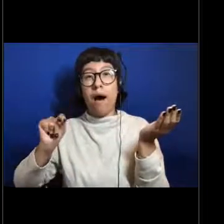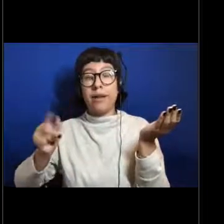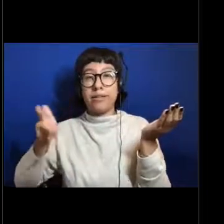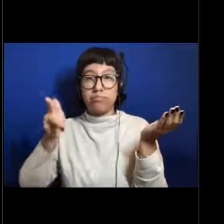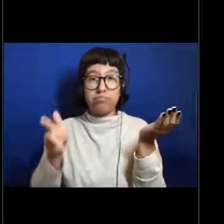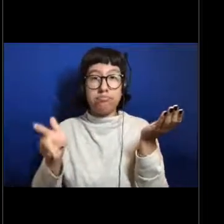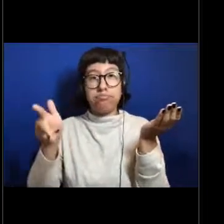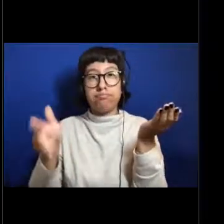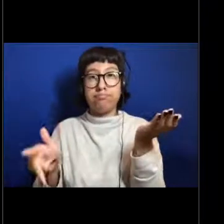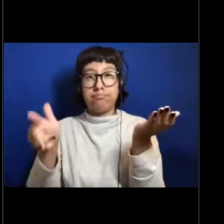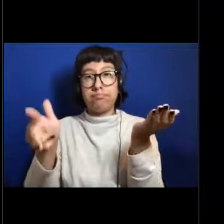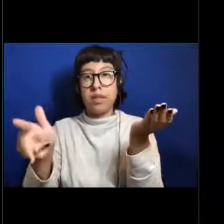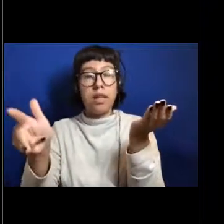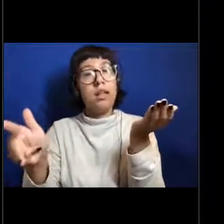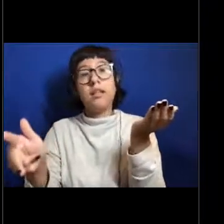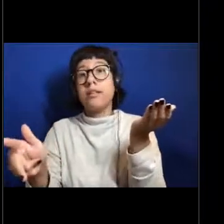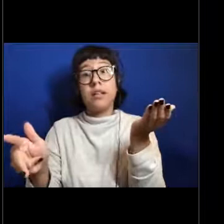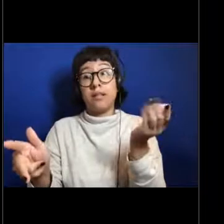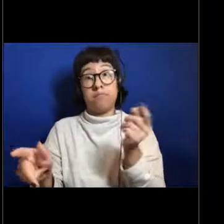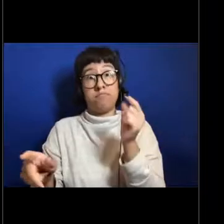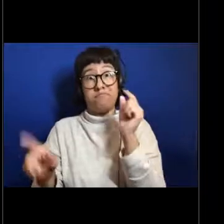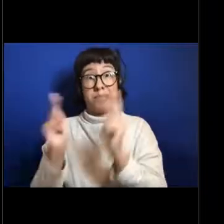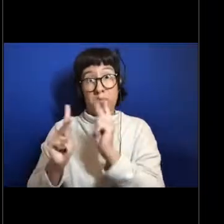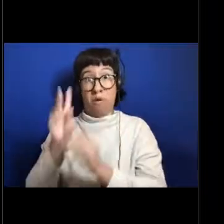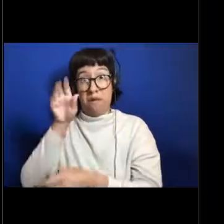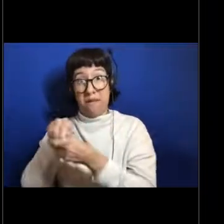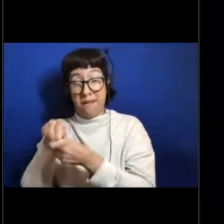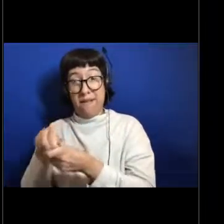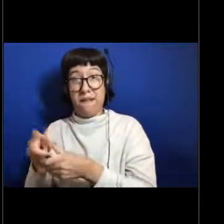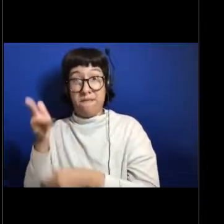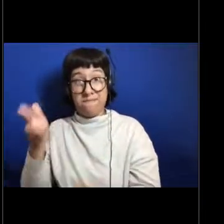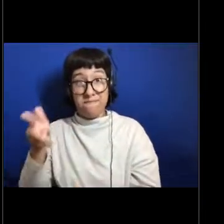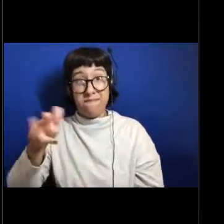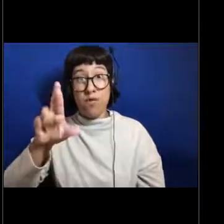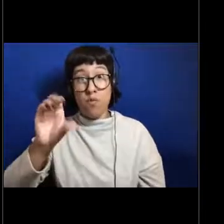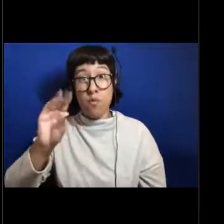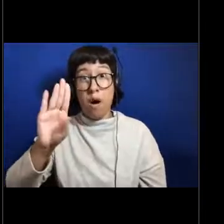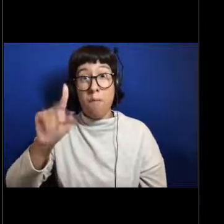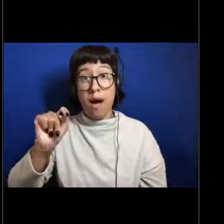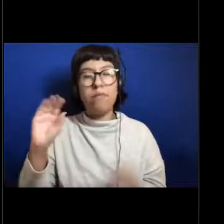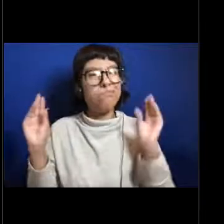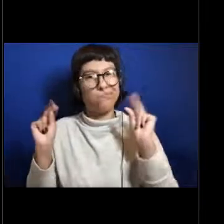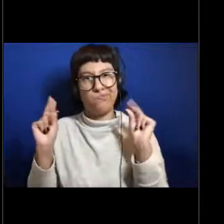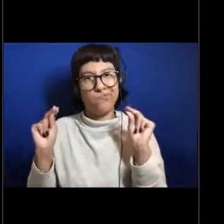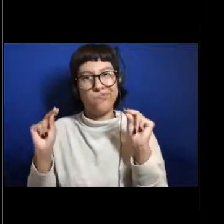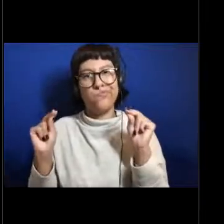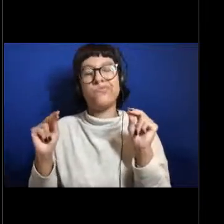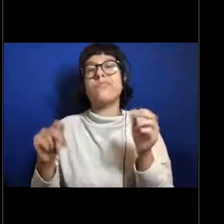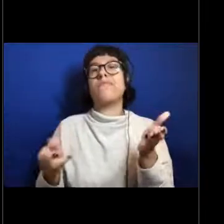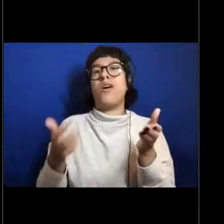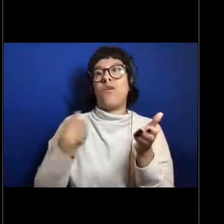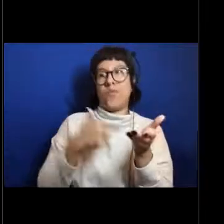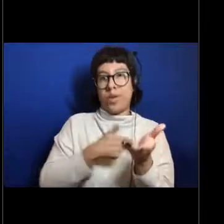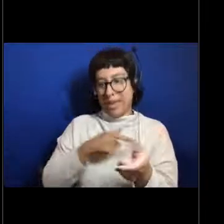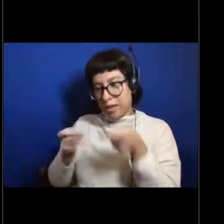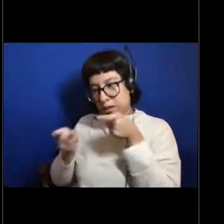and we don't actually have people on board. So they're uncrewed but we control them from our control room on board the ship.